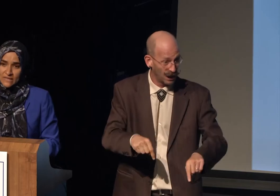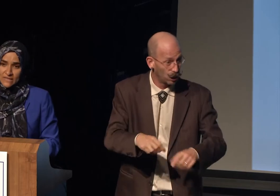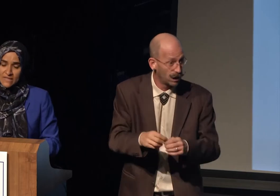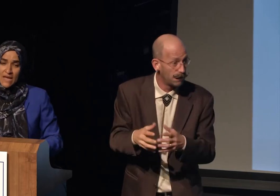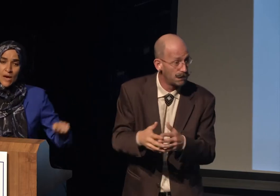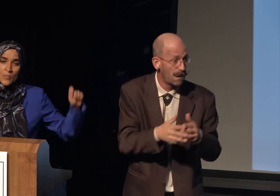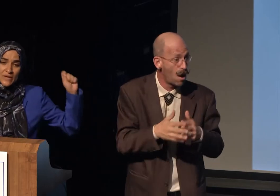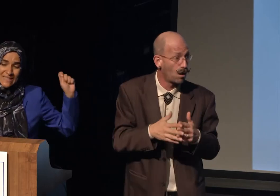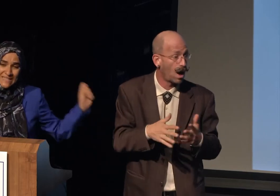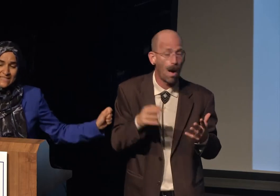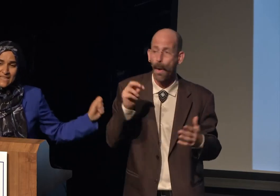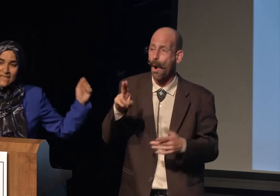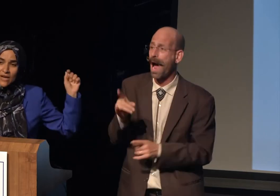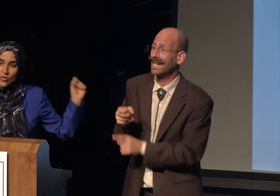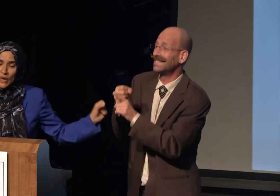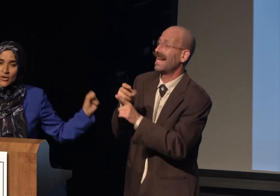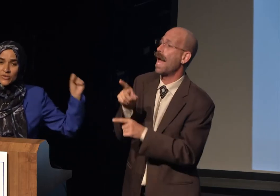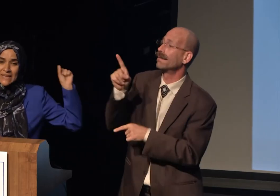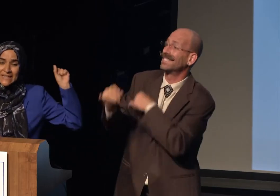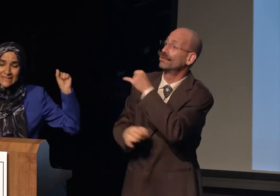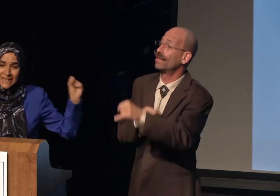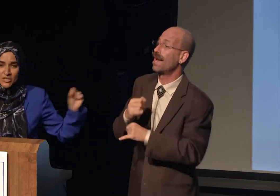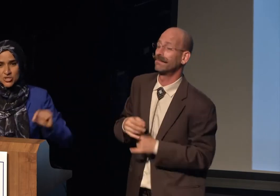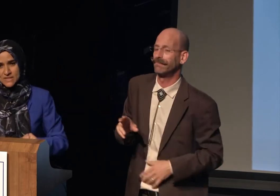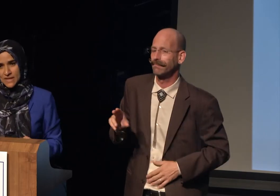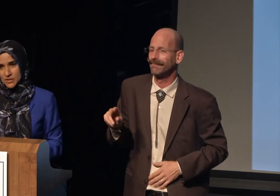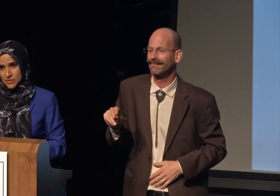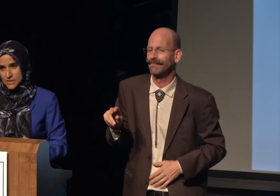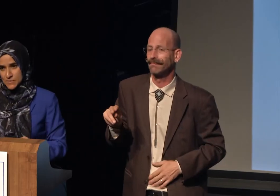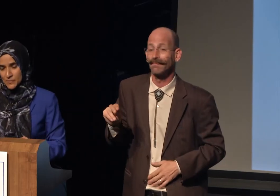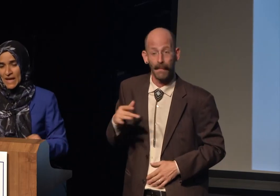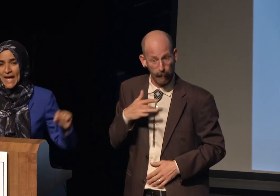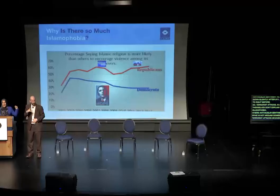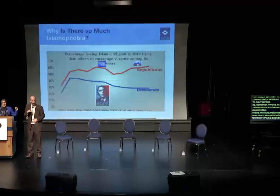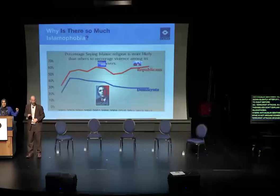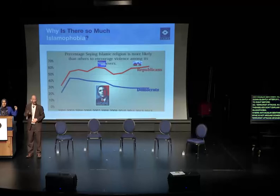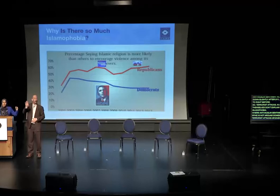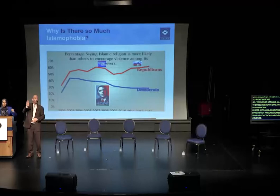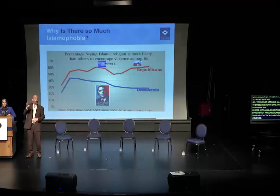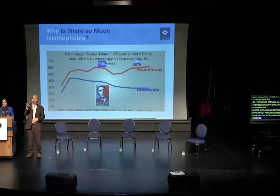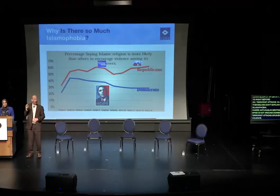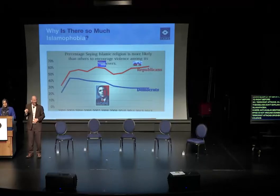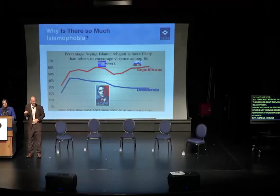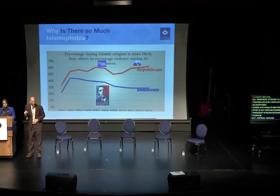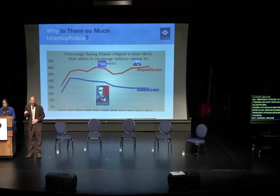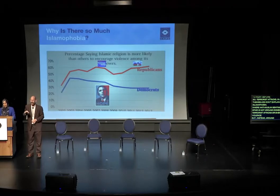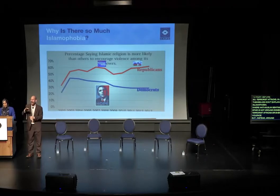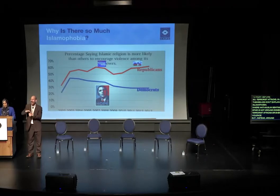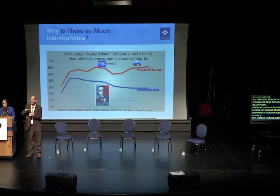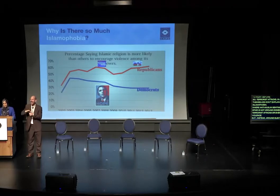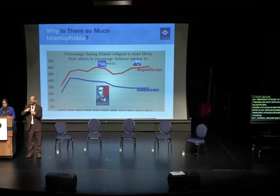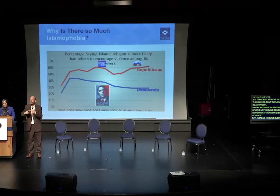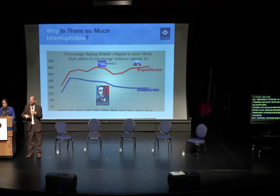But instead, around election cycles. And in the run up to the Iraq war.